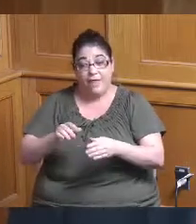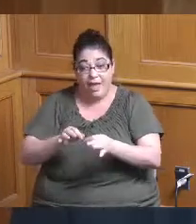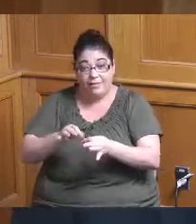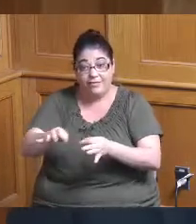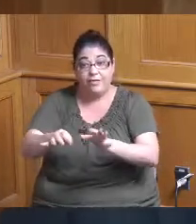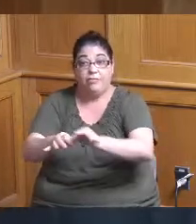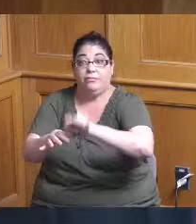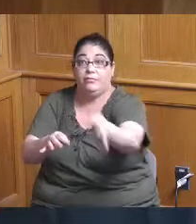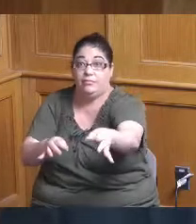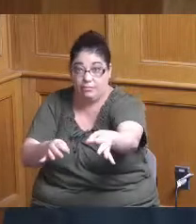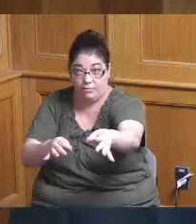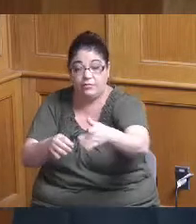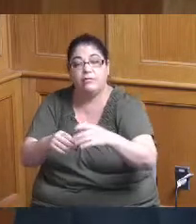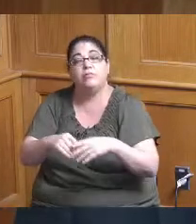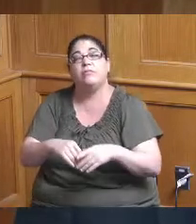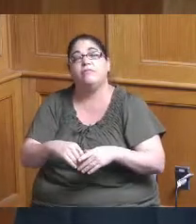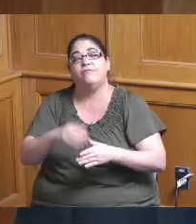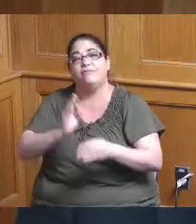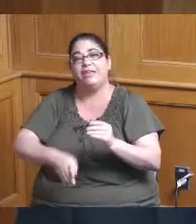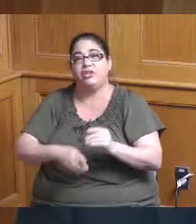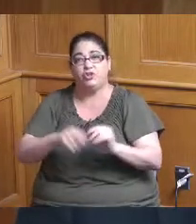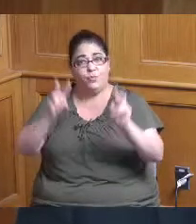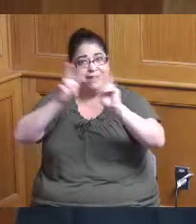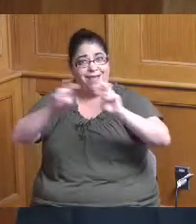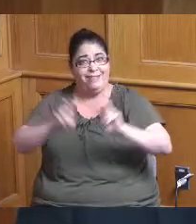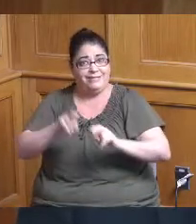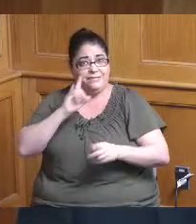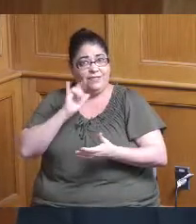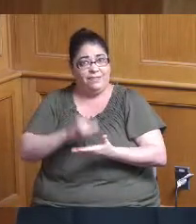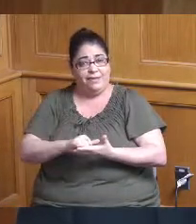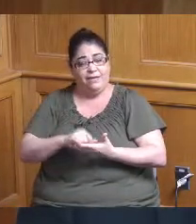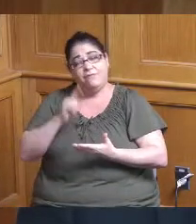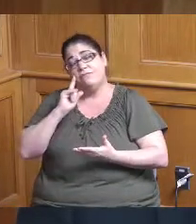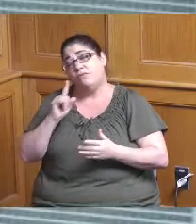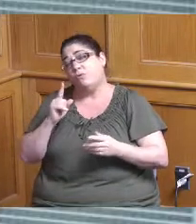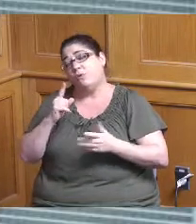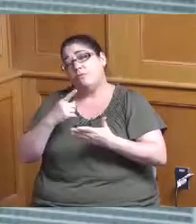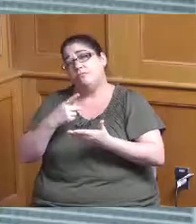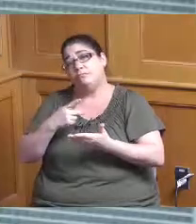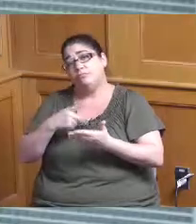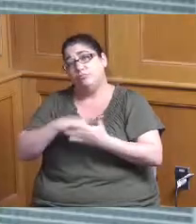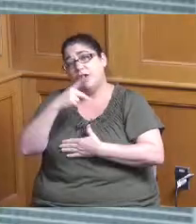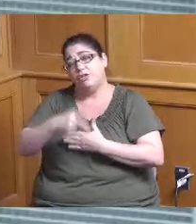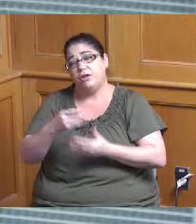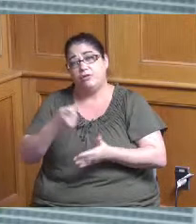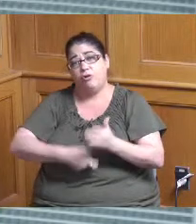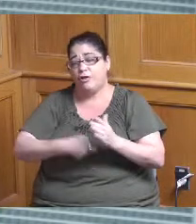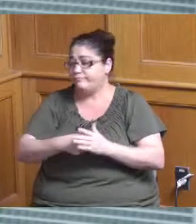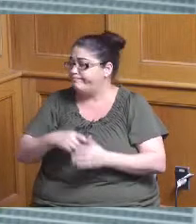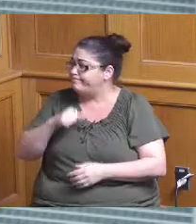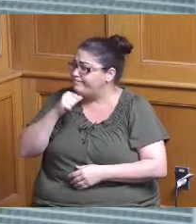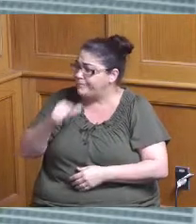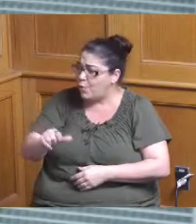prices have gone up do you have you an analysis of that we have not done an analysis of that